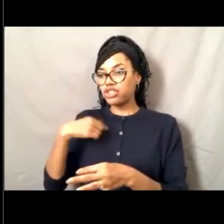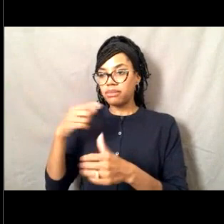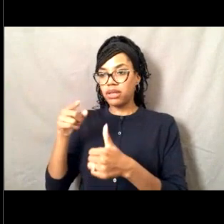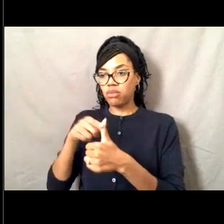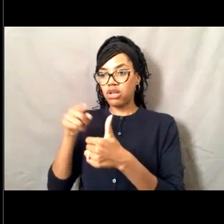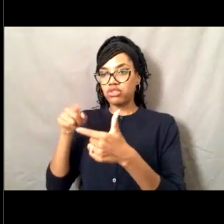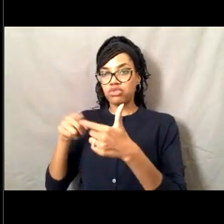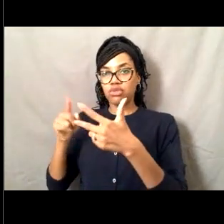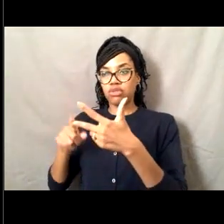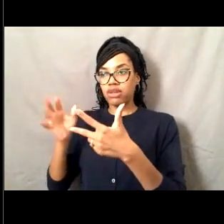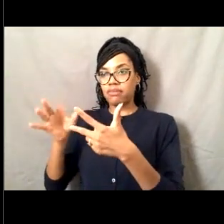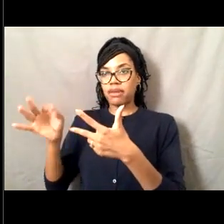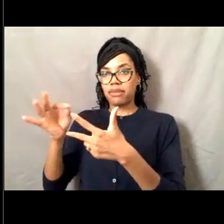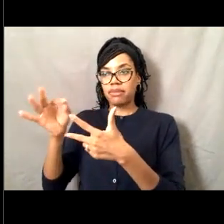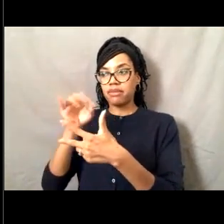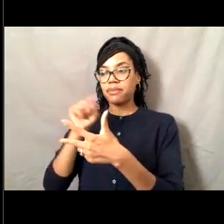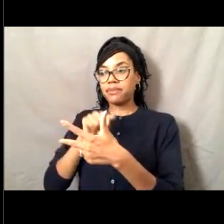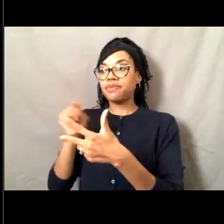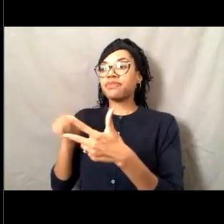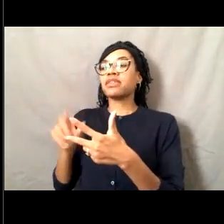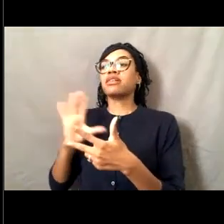for both shore assignments and sea assignments.